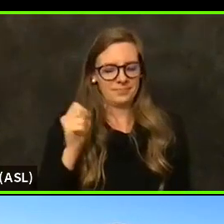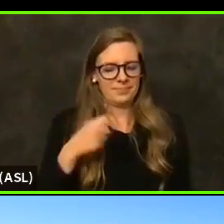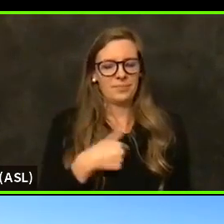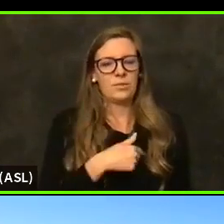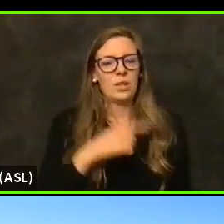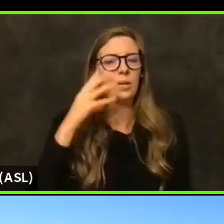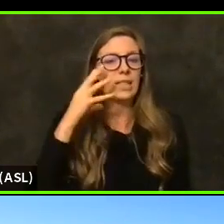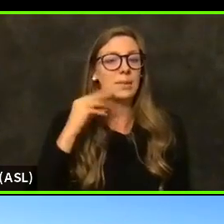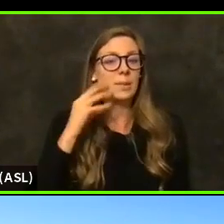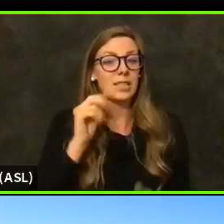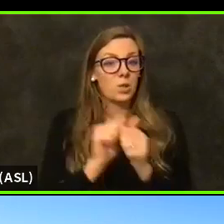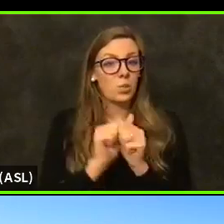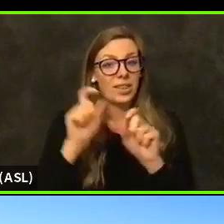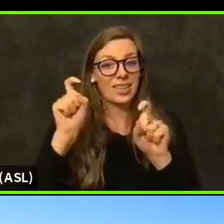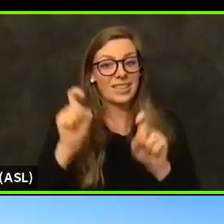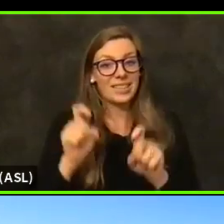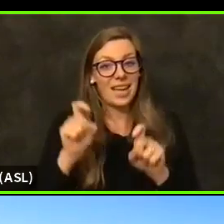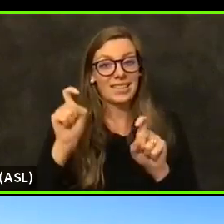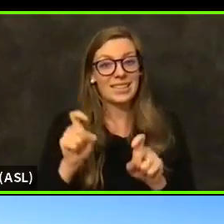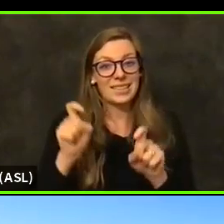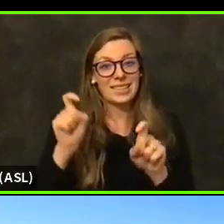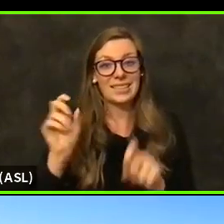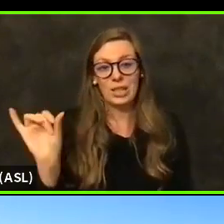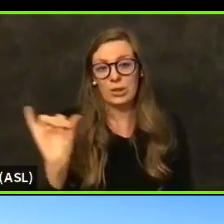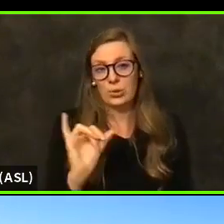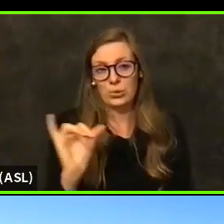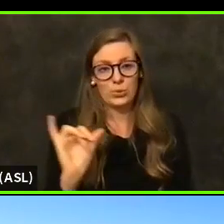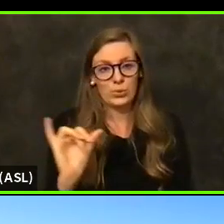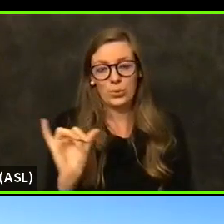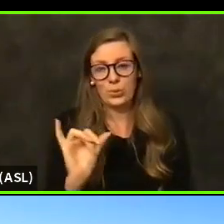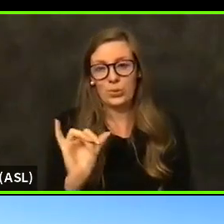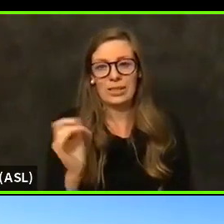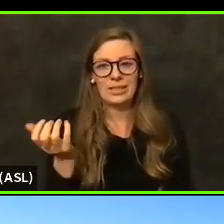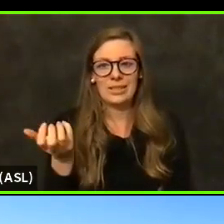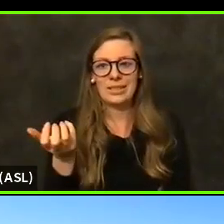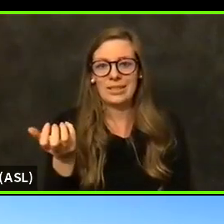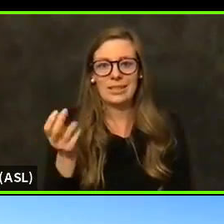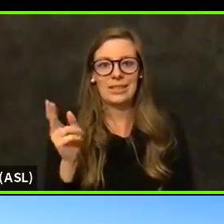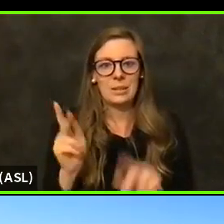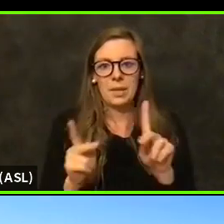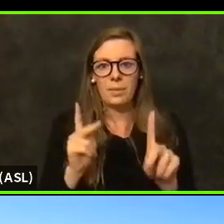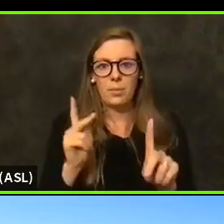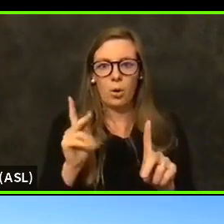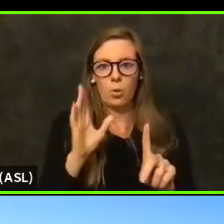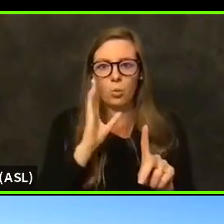testing testing facilities as well, is that people would either go to multiple